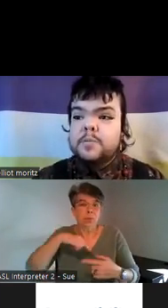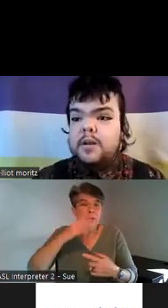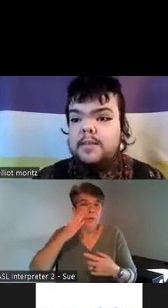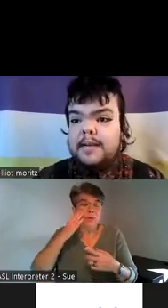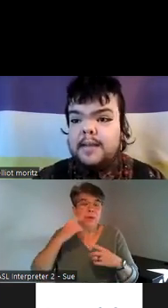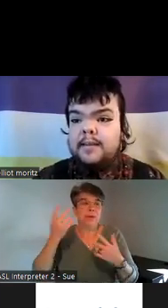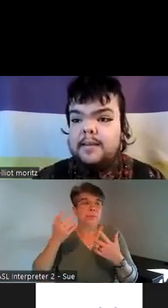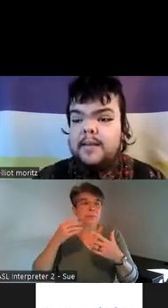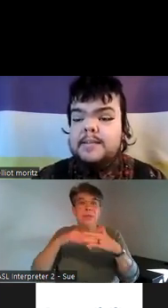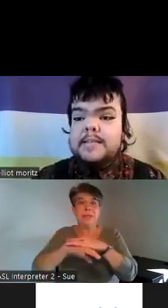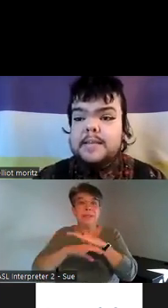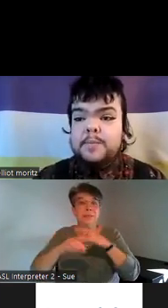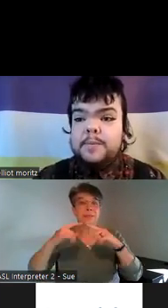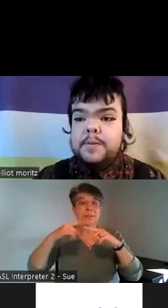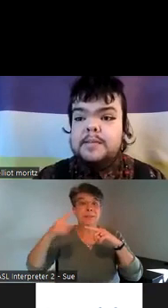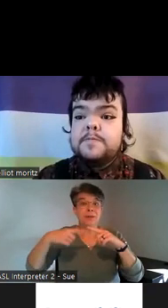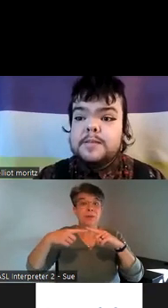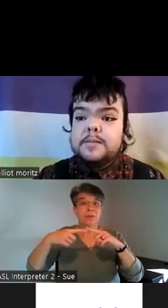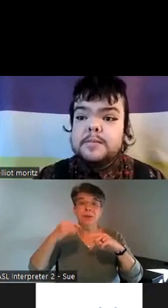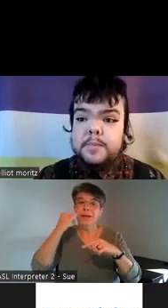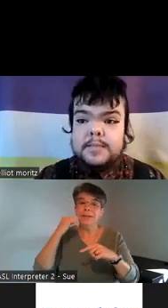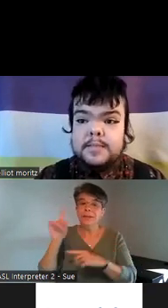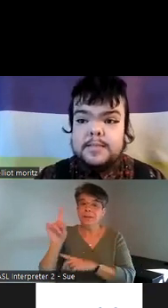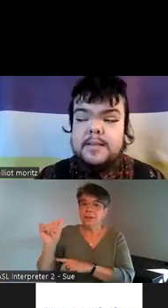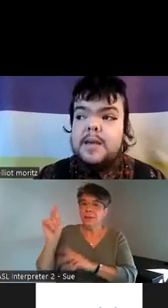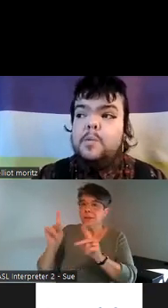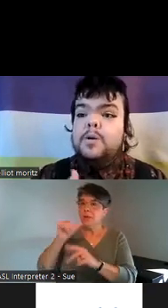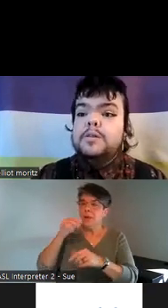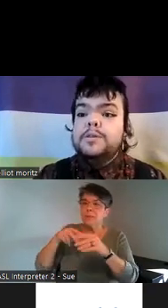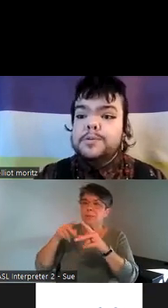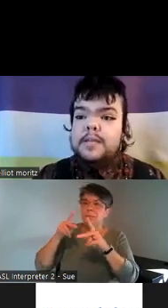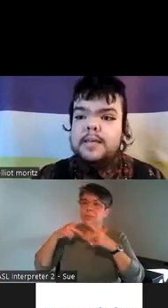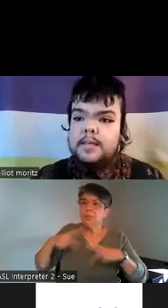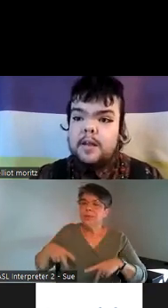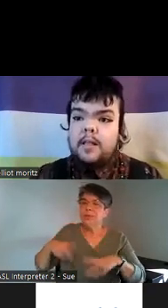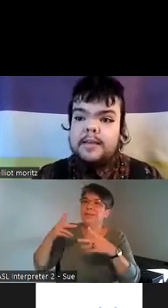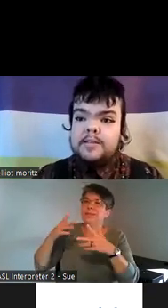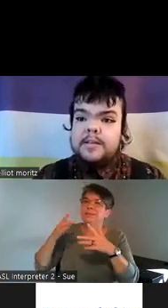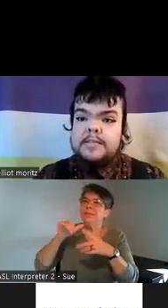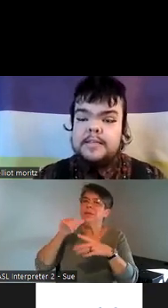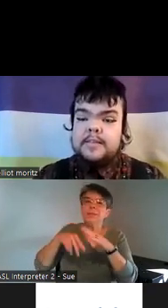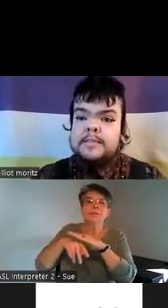we're not letting disabled people into physical spaces we're losing the knowledge that dis that